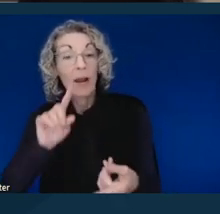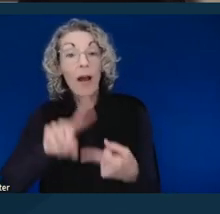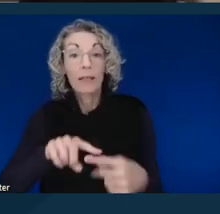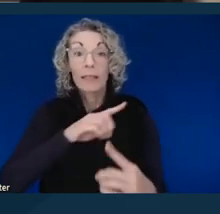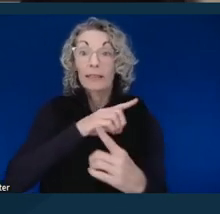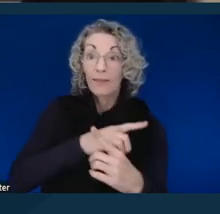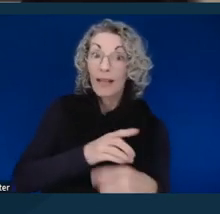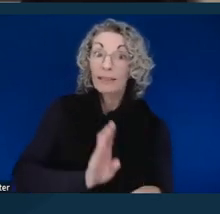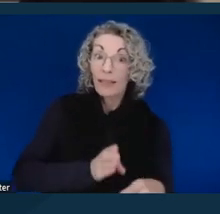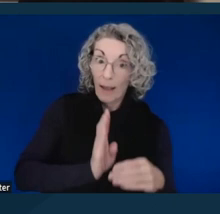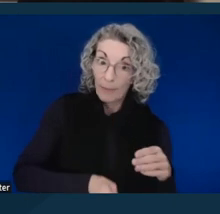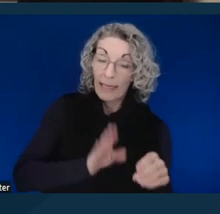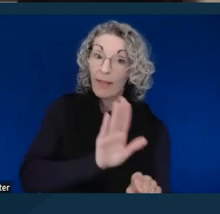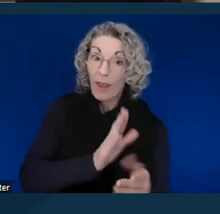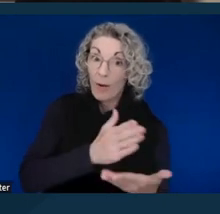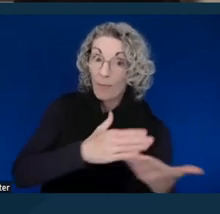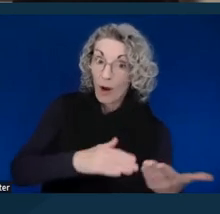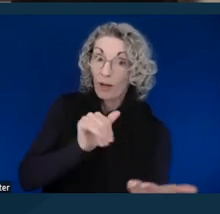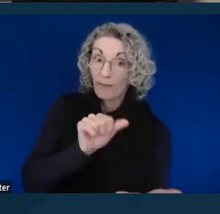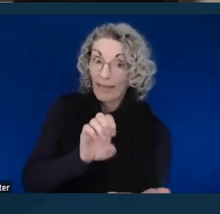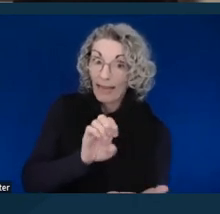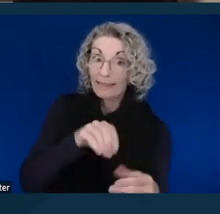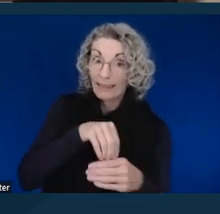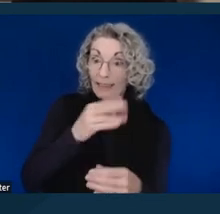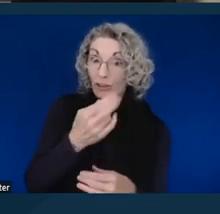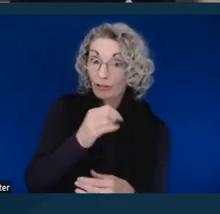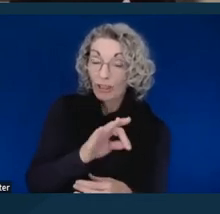and other administrative matters might be addressed.